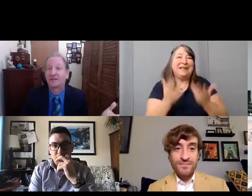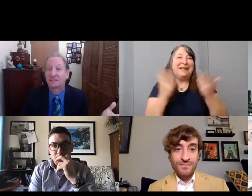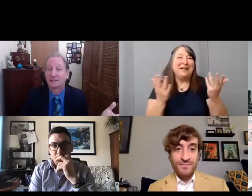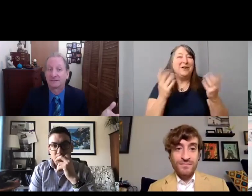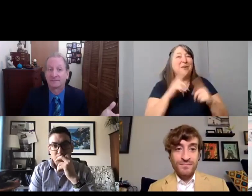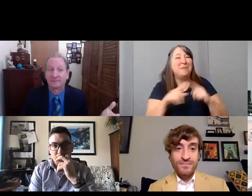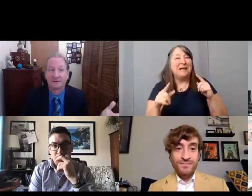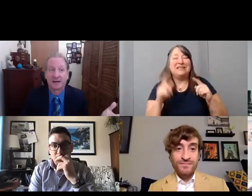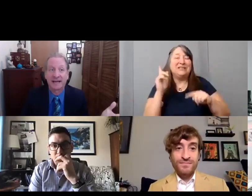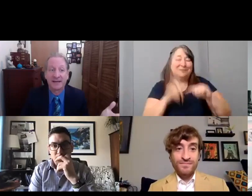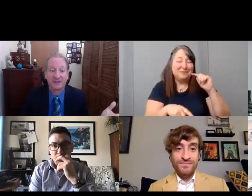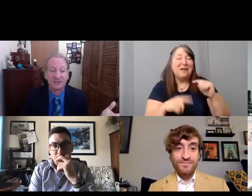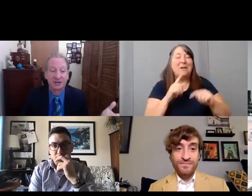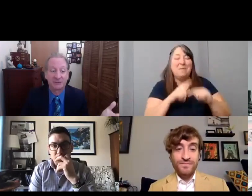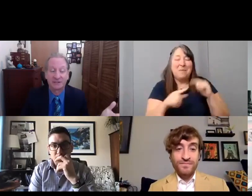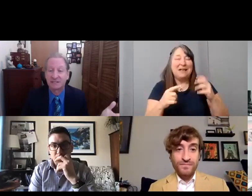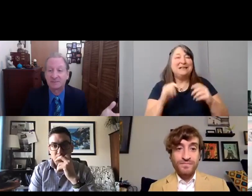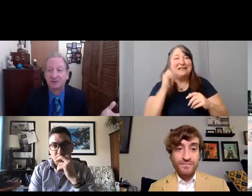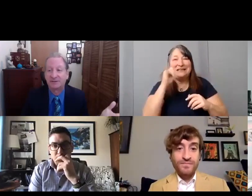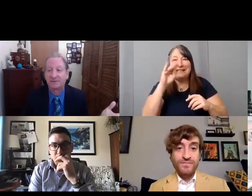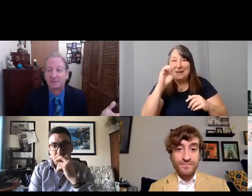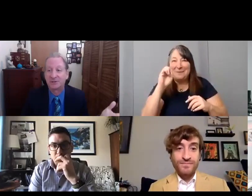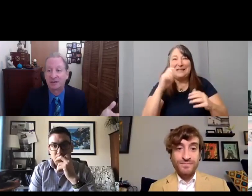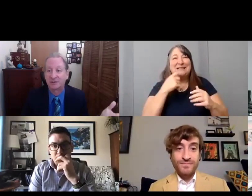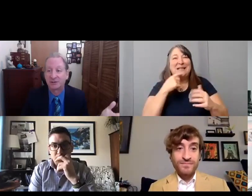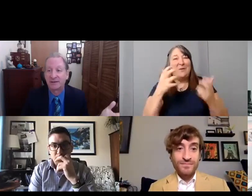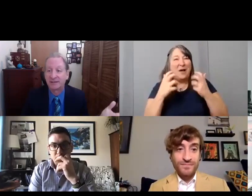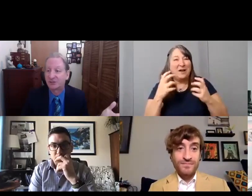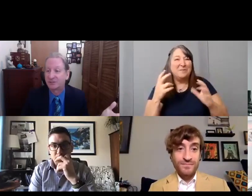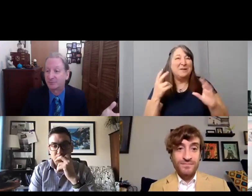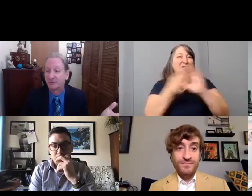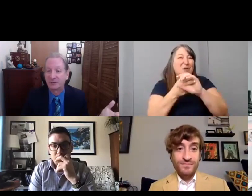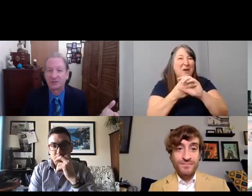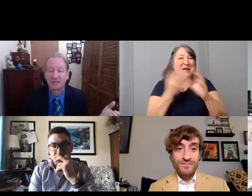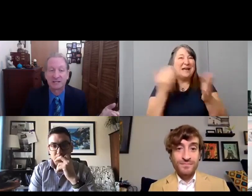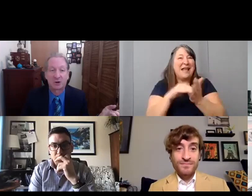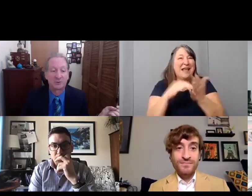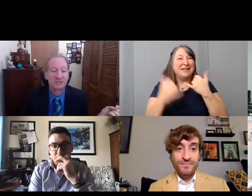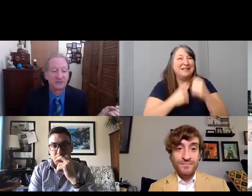again this year, the Disability Film Challenge. I think she pretty much does it almost every year.